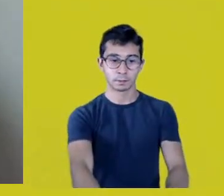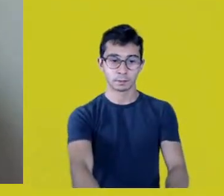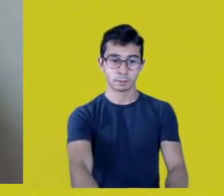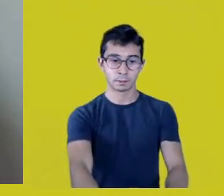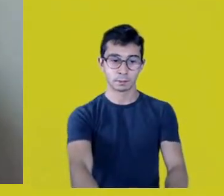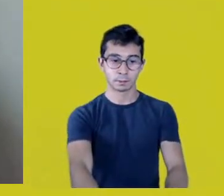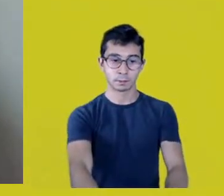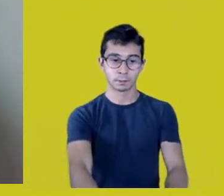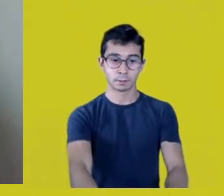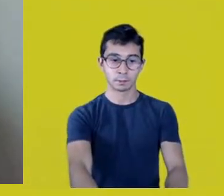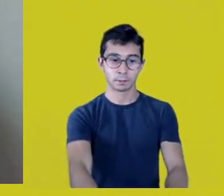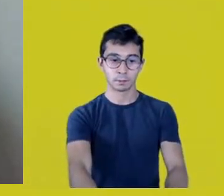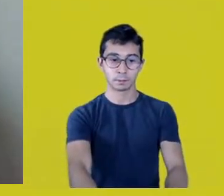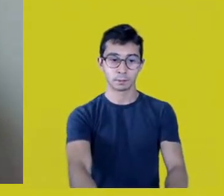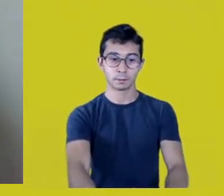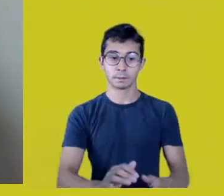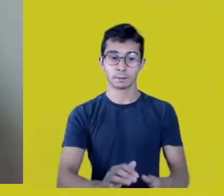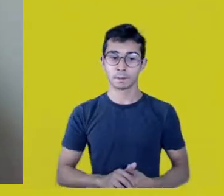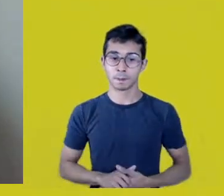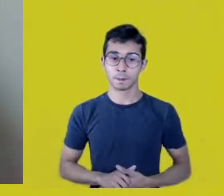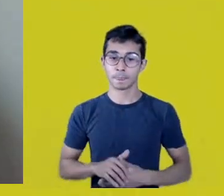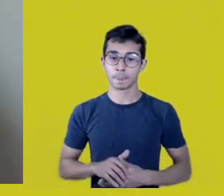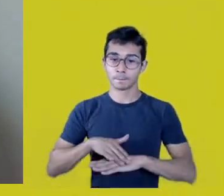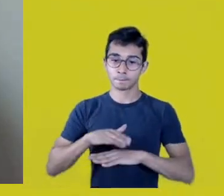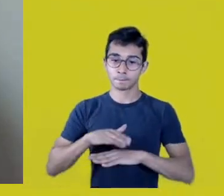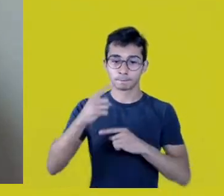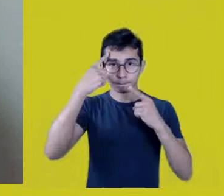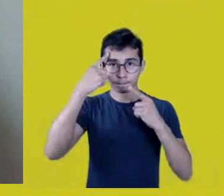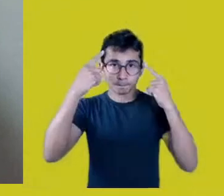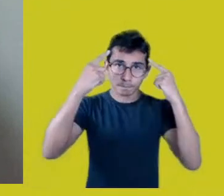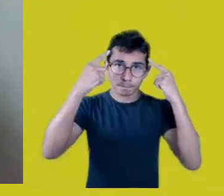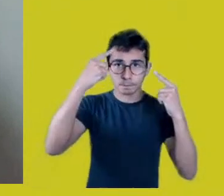further ahead in the process, especially in Cutting.